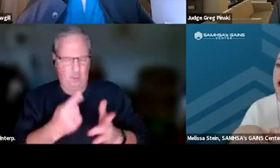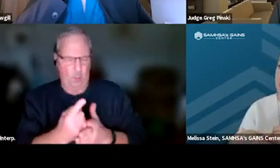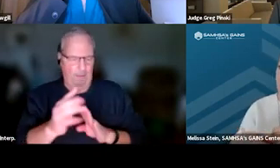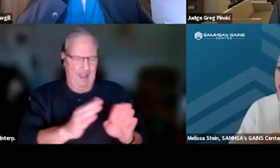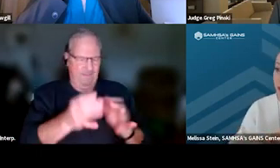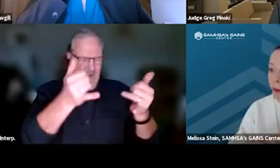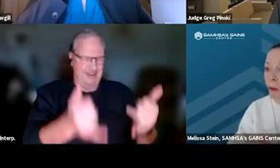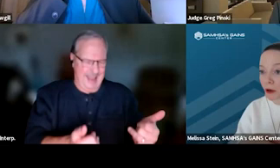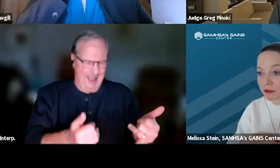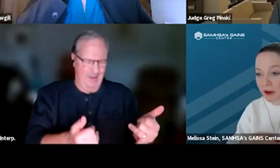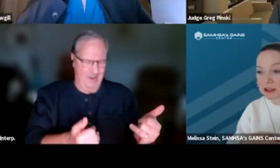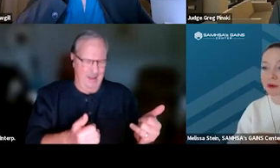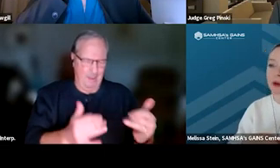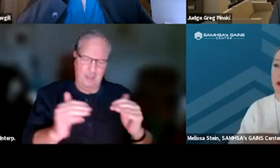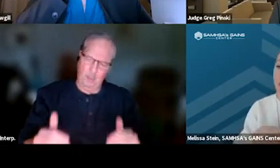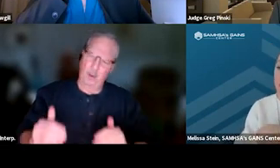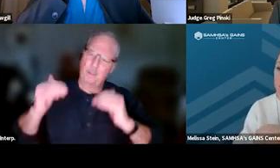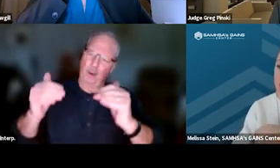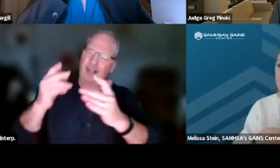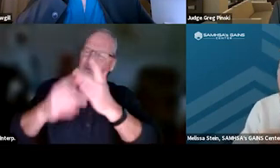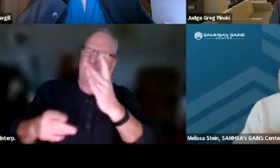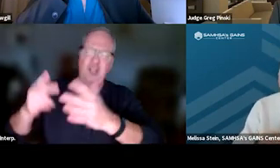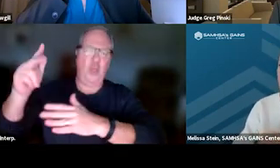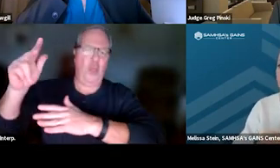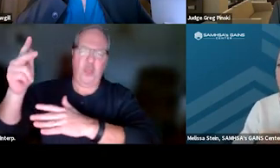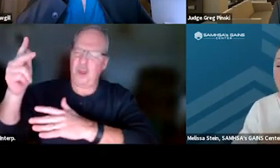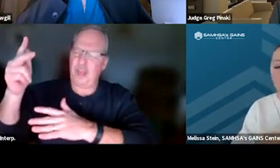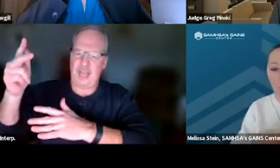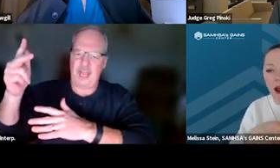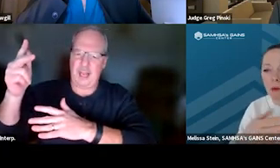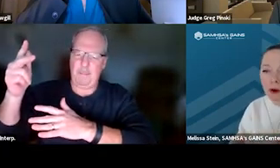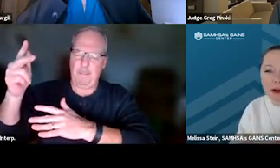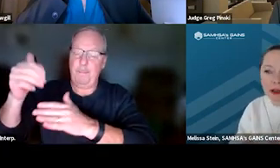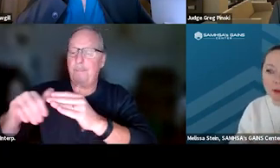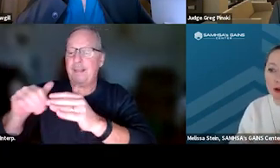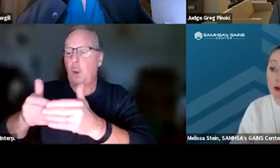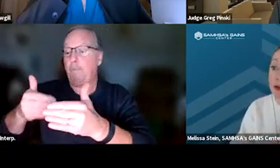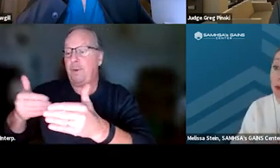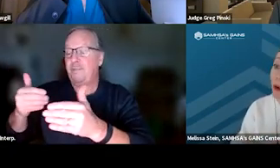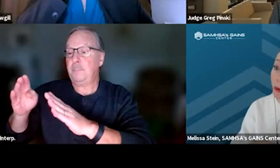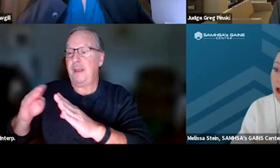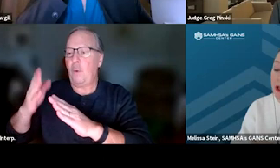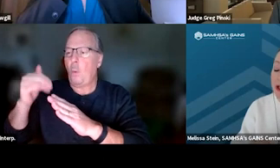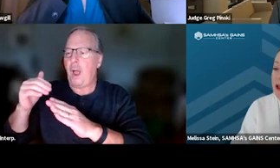even though they were promoted to phase three based on previous behavior. Why wouldn't a demotion be appropriate?"